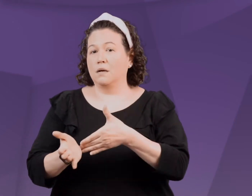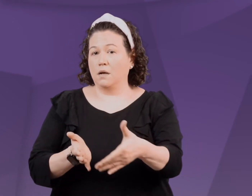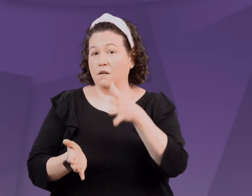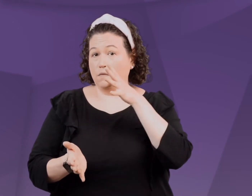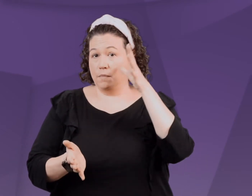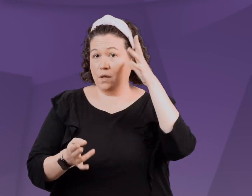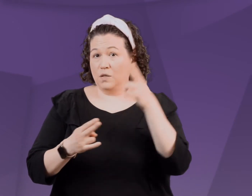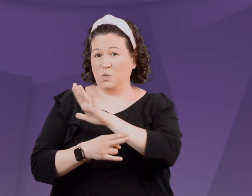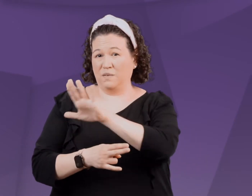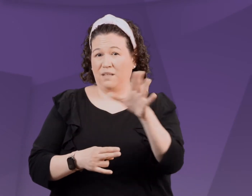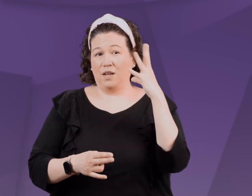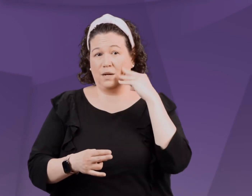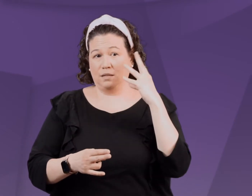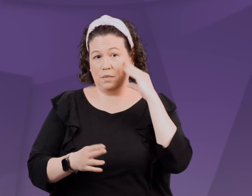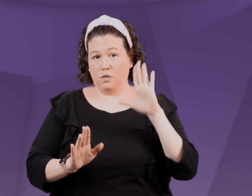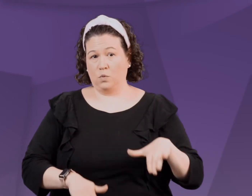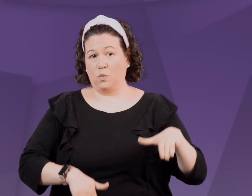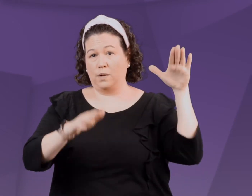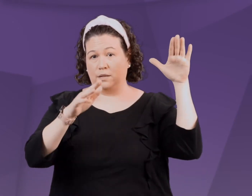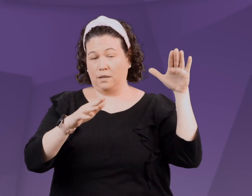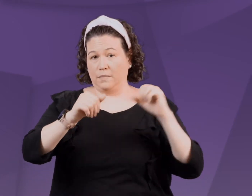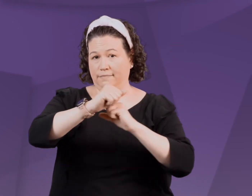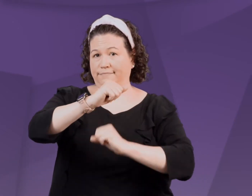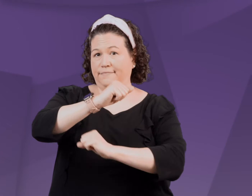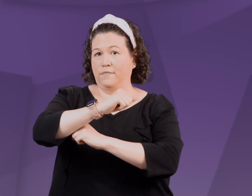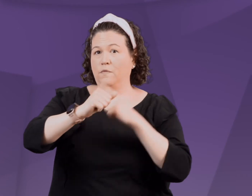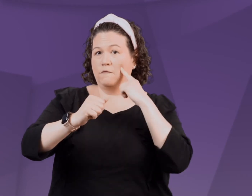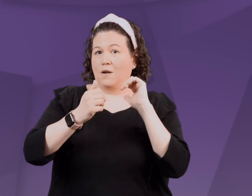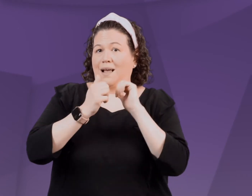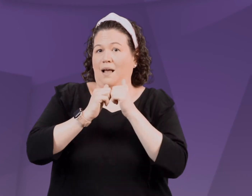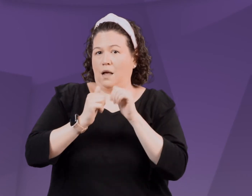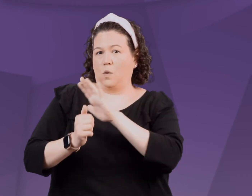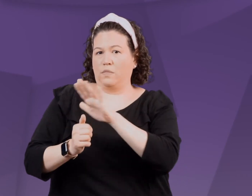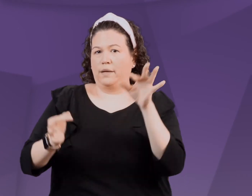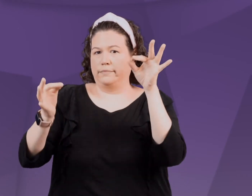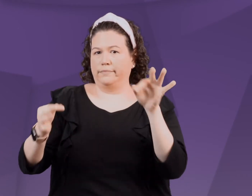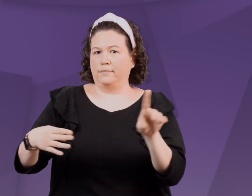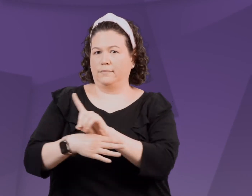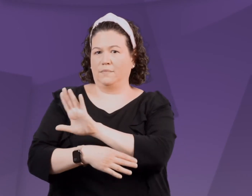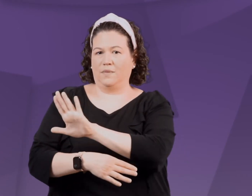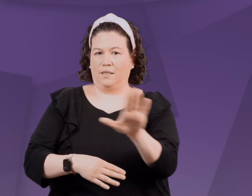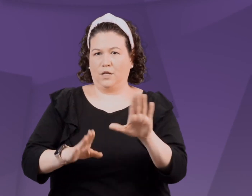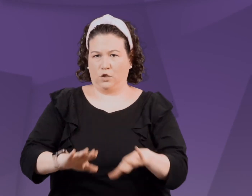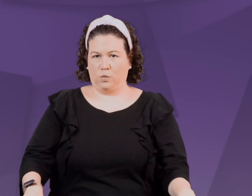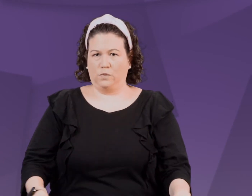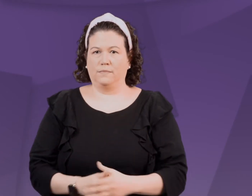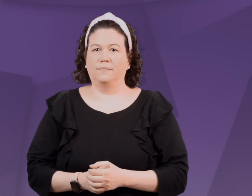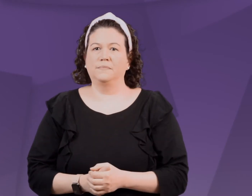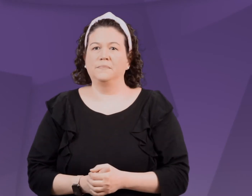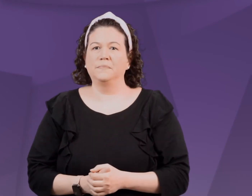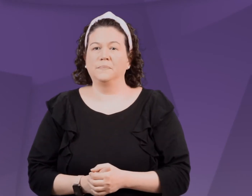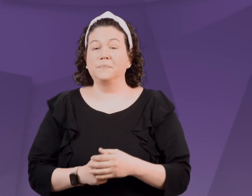Often parents use their own experiences growing as the foundation for how they discipline their own children.